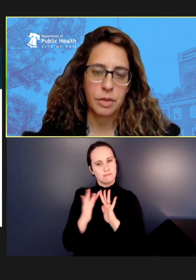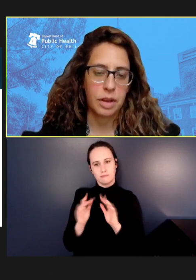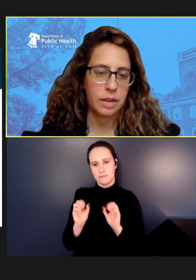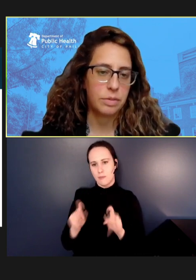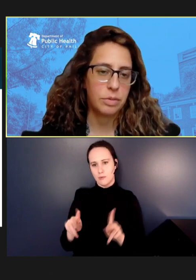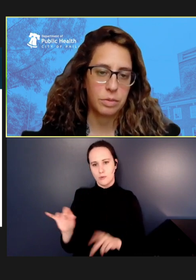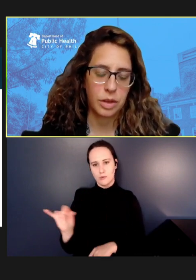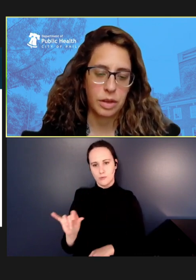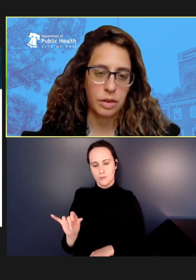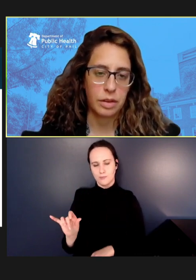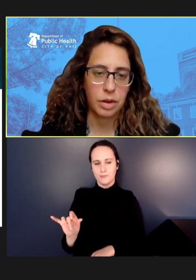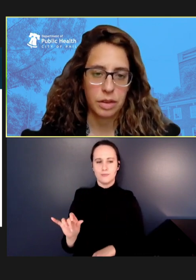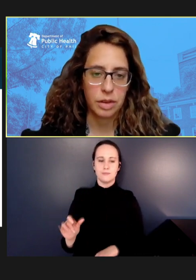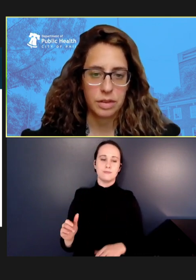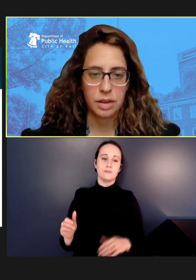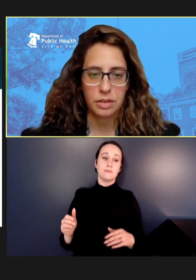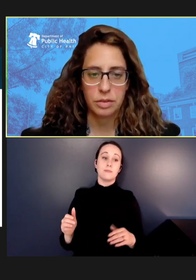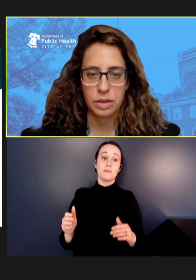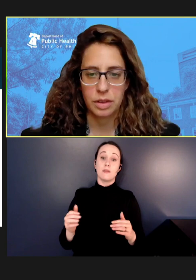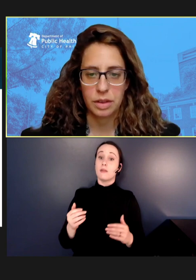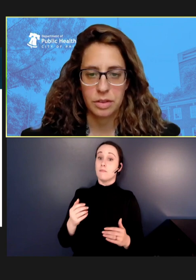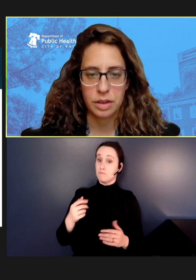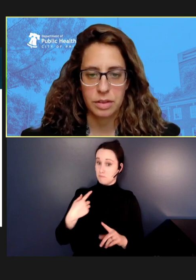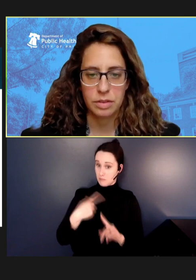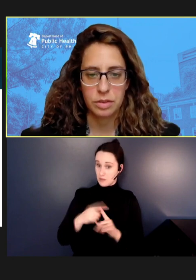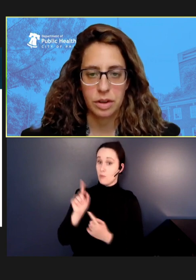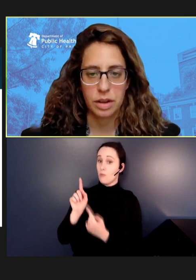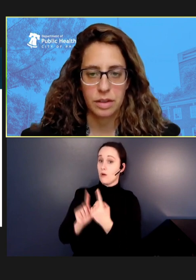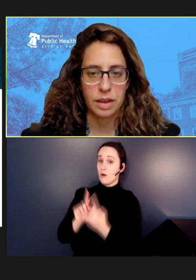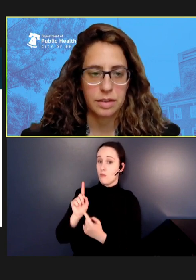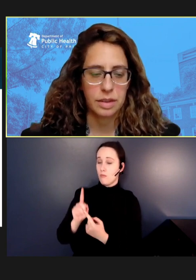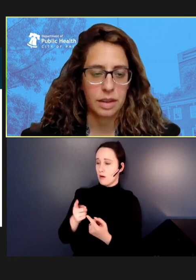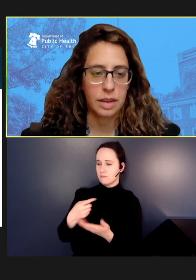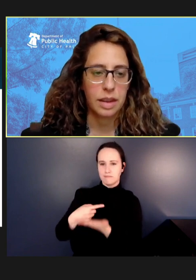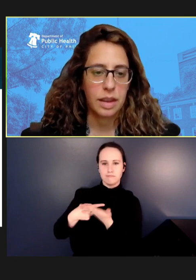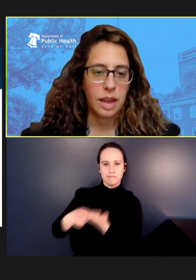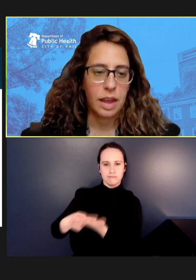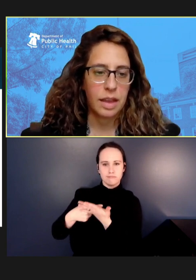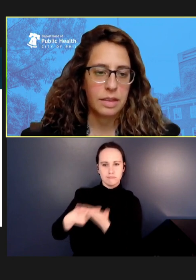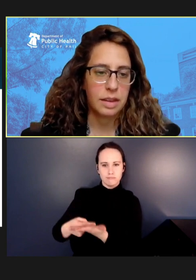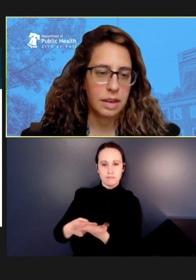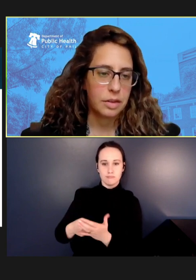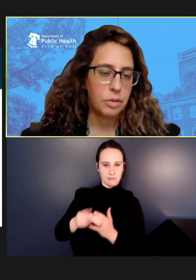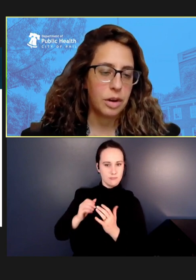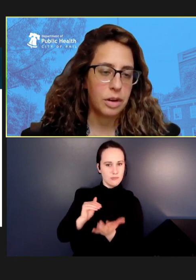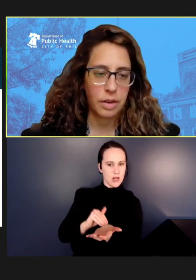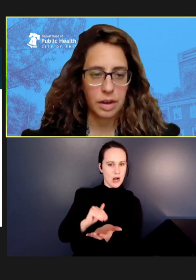We, you know, had one-on-one discussion with clinicians regarding testing. And we're very